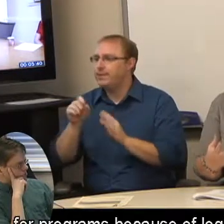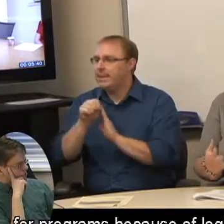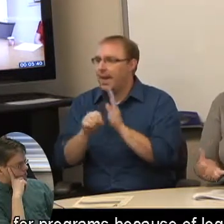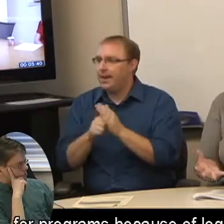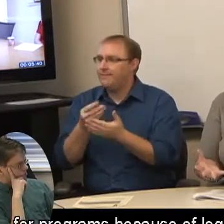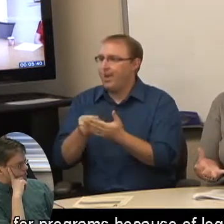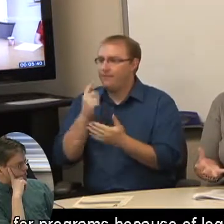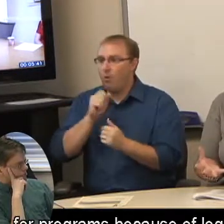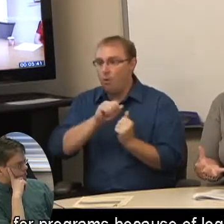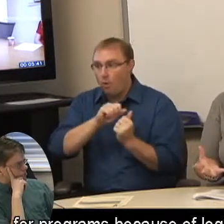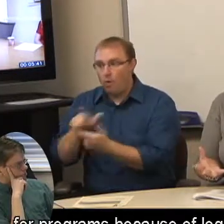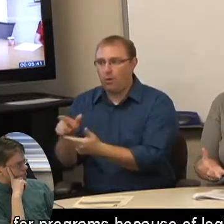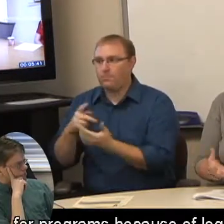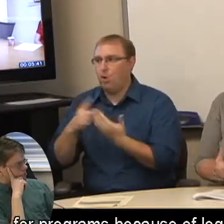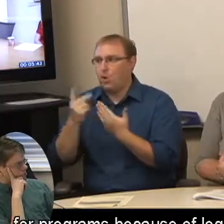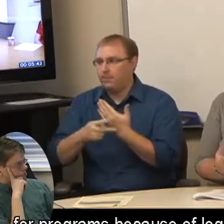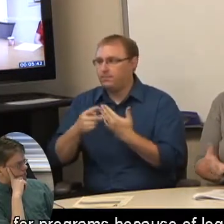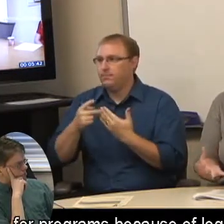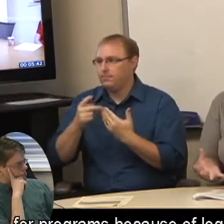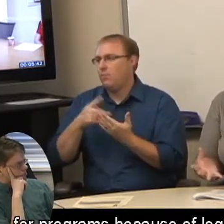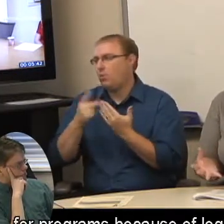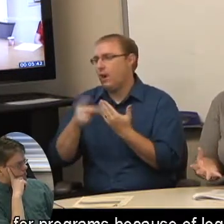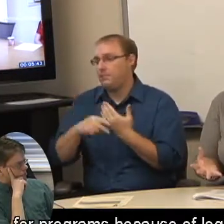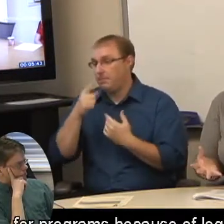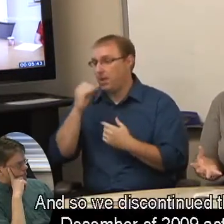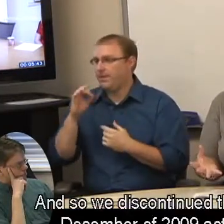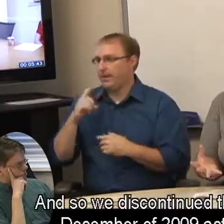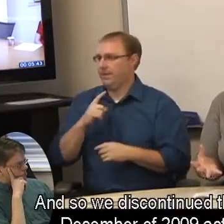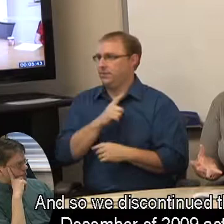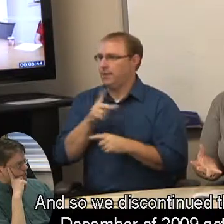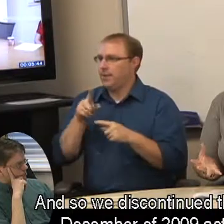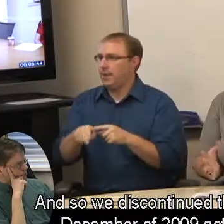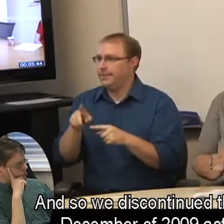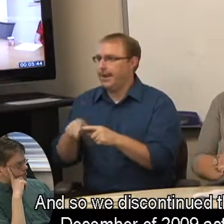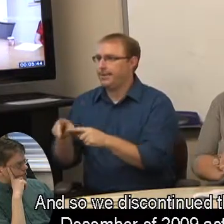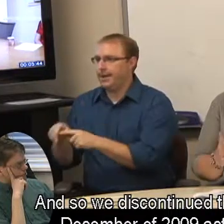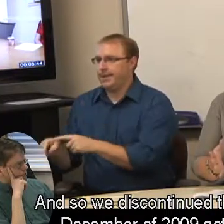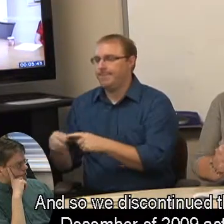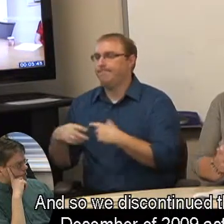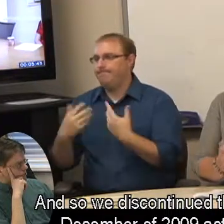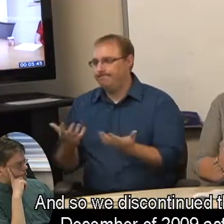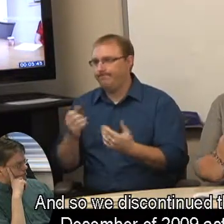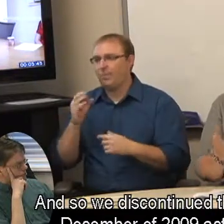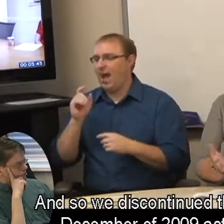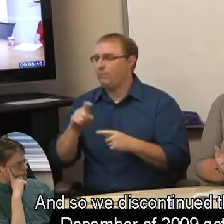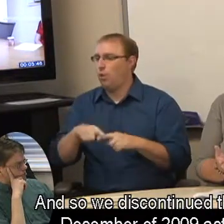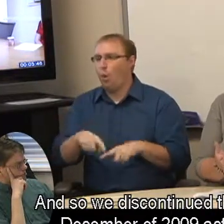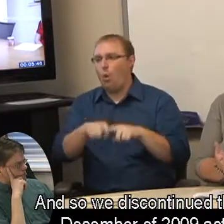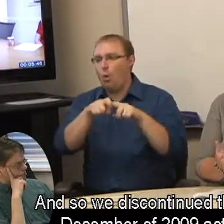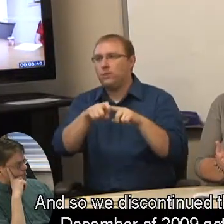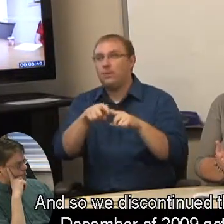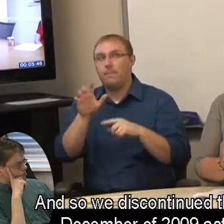for programs because of legislative cuts. And so we discontinued that in like December of 2009 actually.